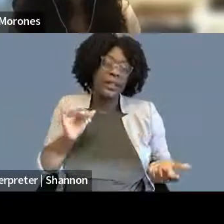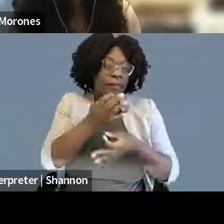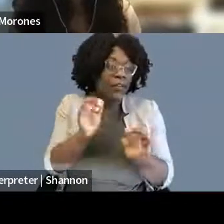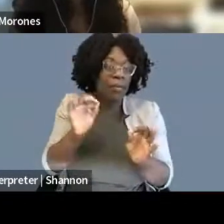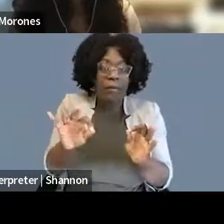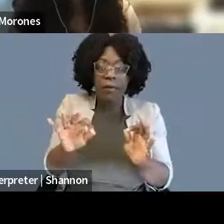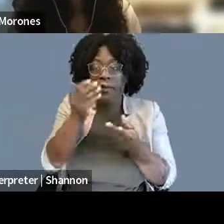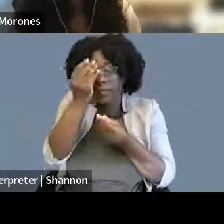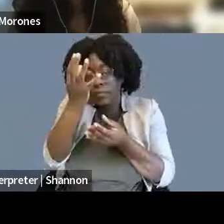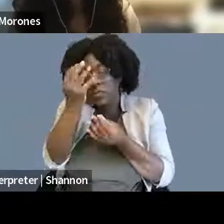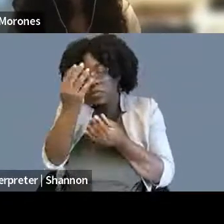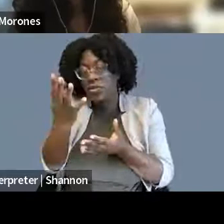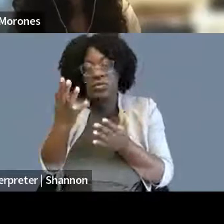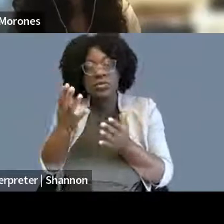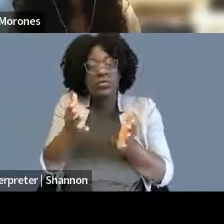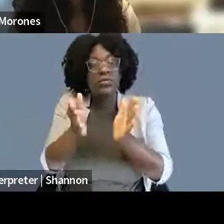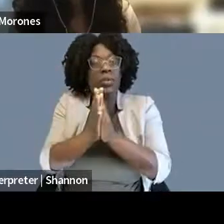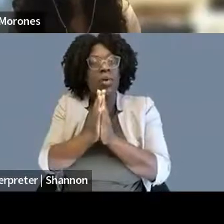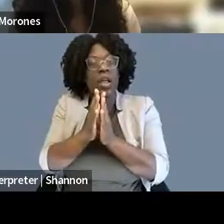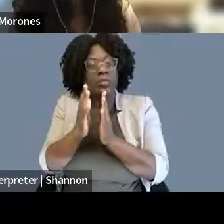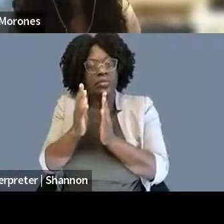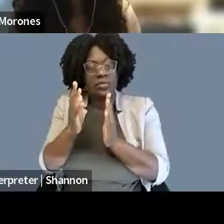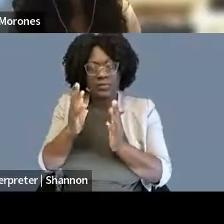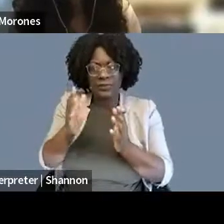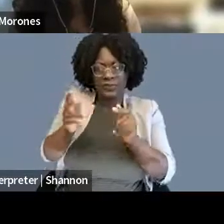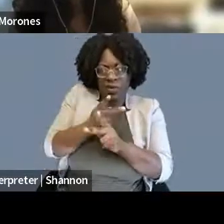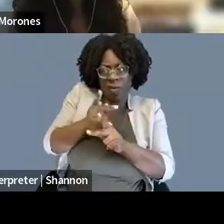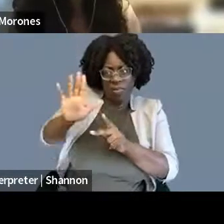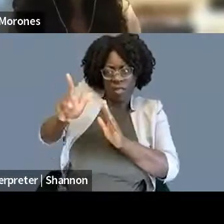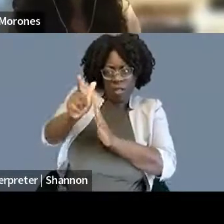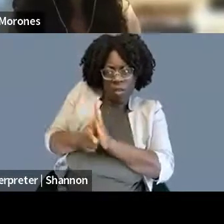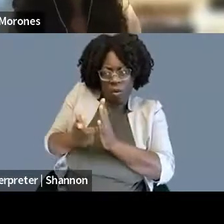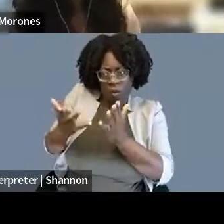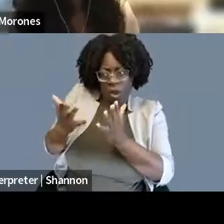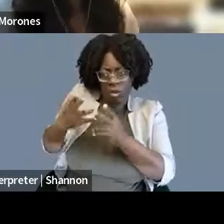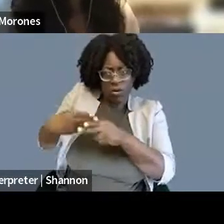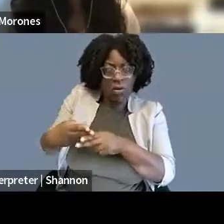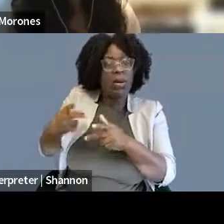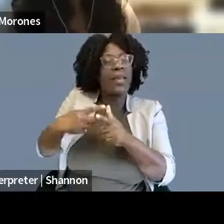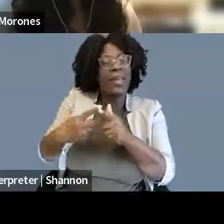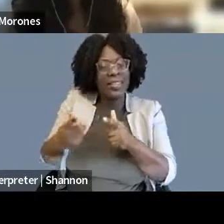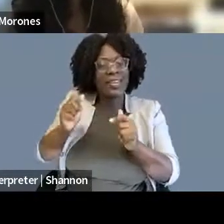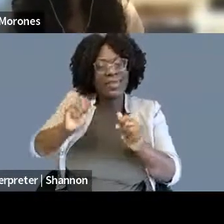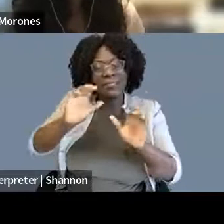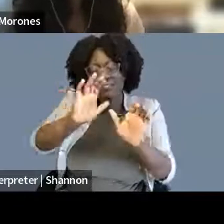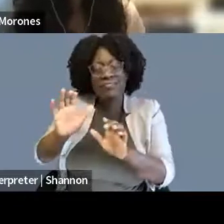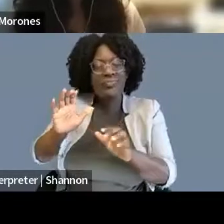of information requests law is, and see if you can find court dockets and look at who's on them, right? Because, you know, the reality is that, you know,